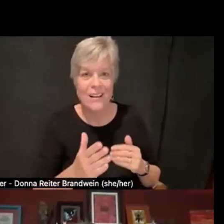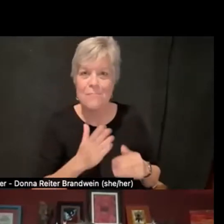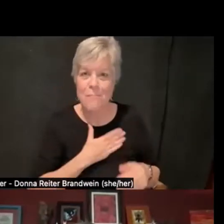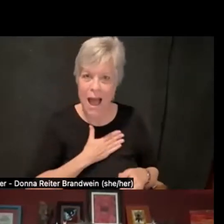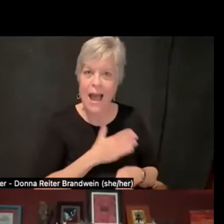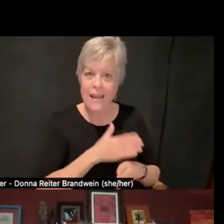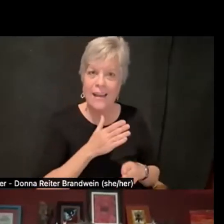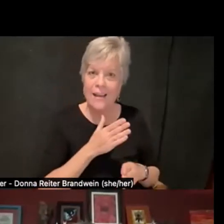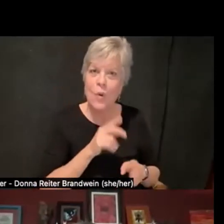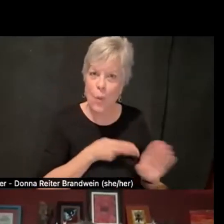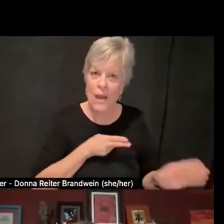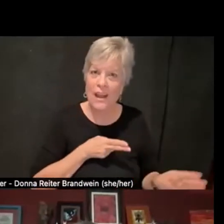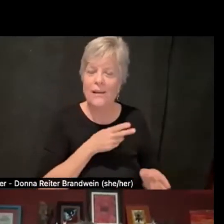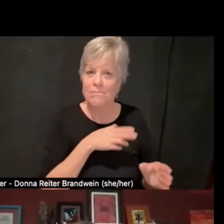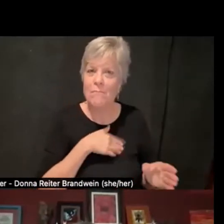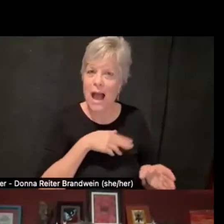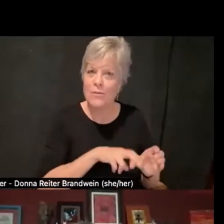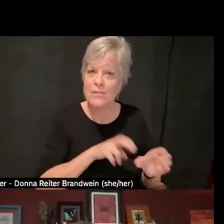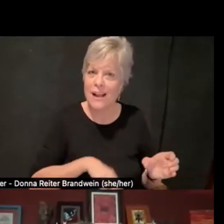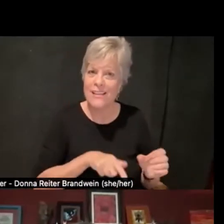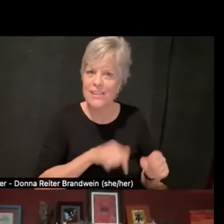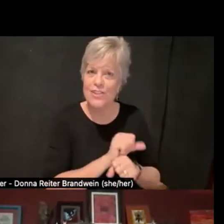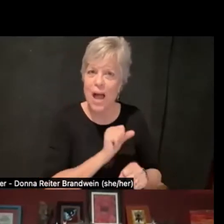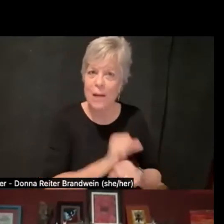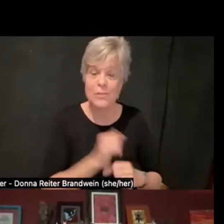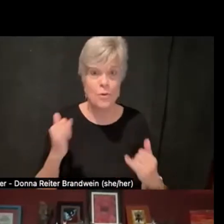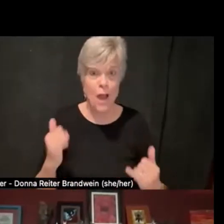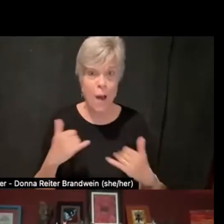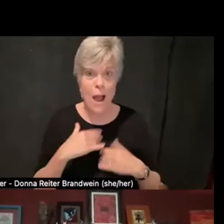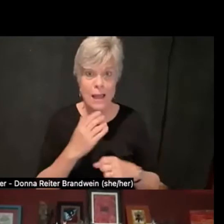And so now I have people write to me from all over the unceded land,